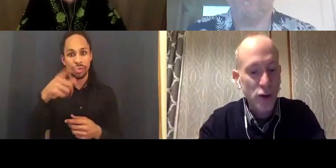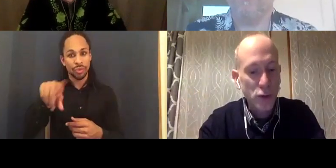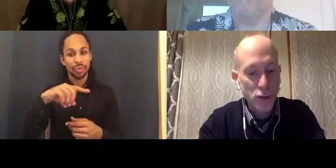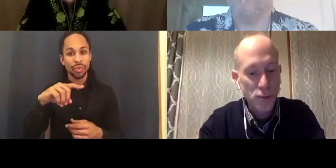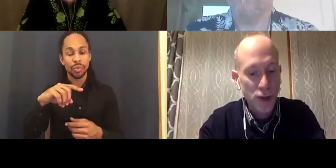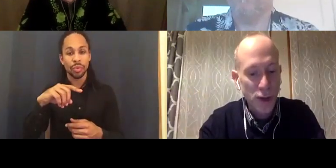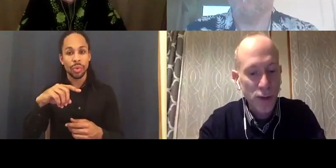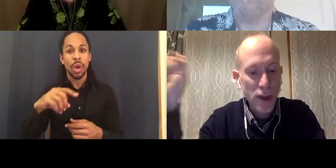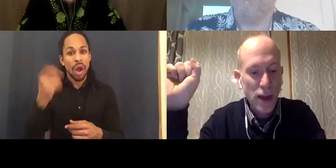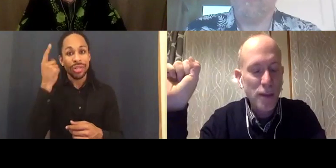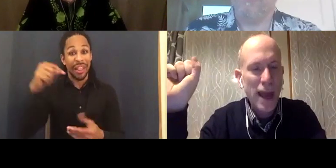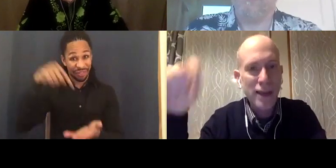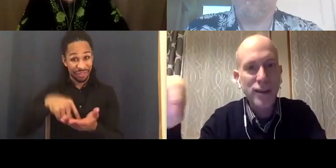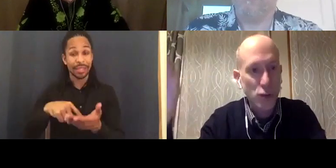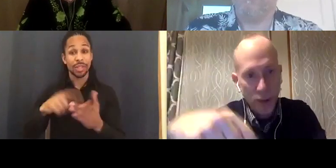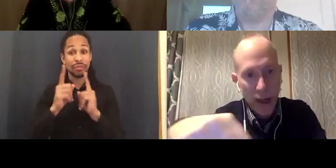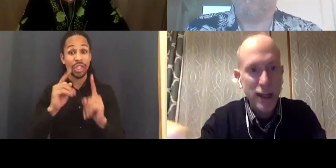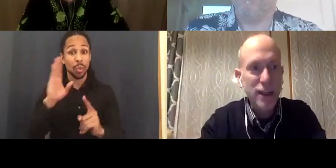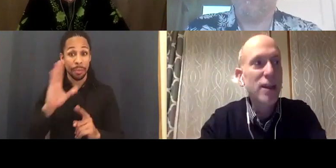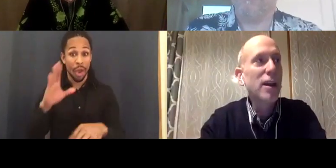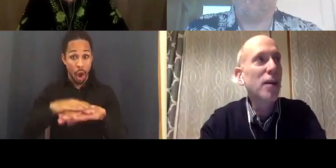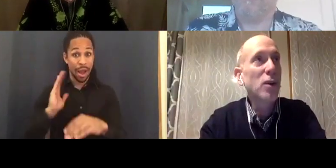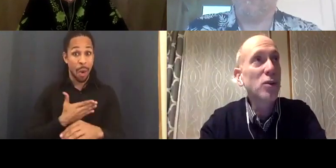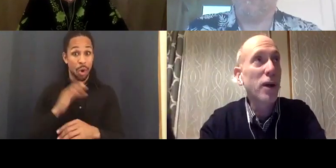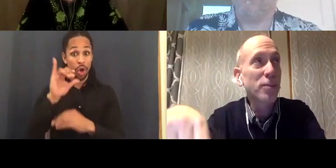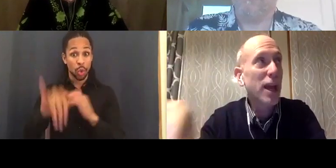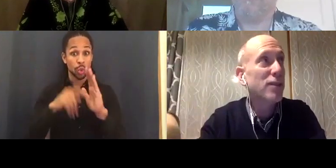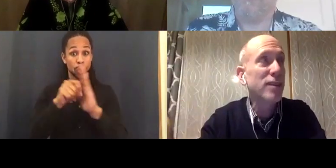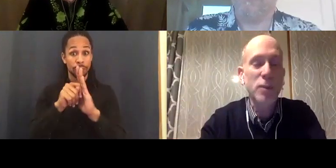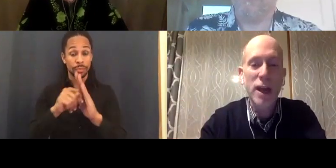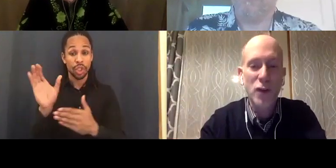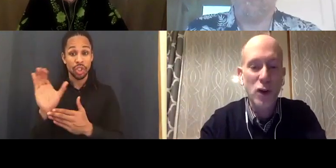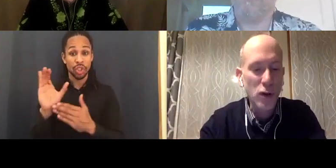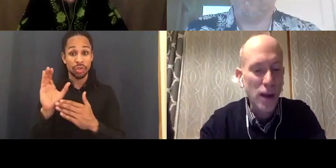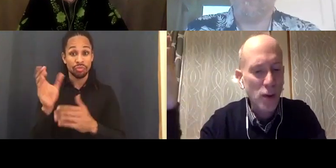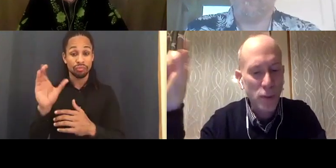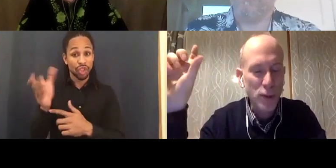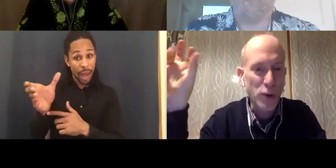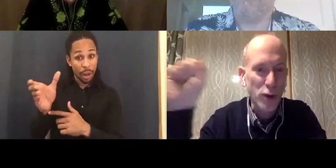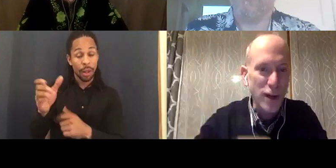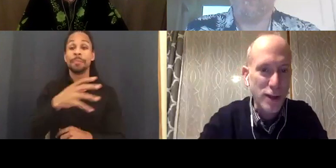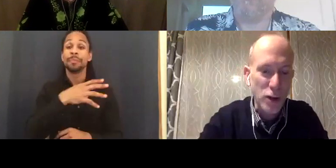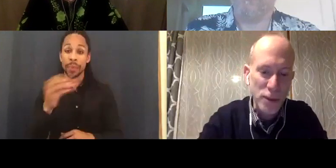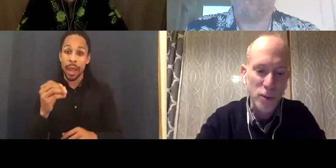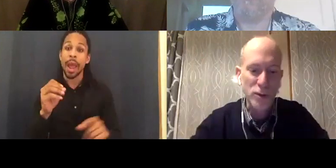YouTube channel as is already what you possibly haven't seen what we call the red carpet,